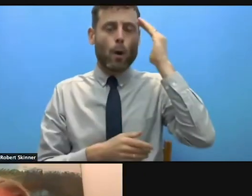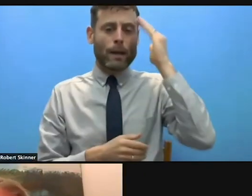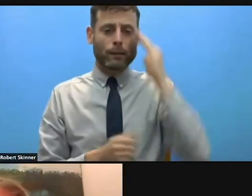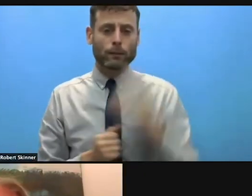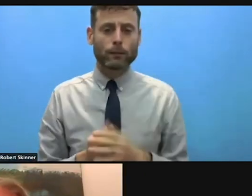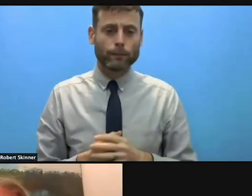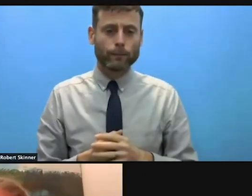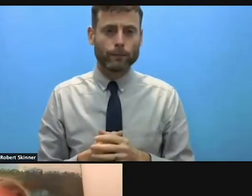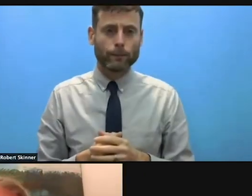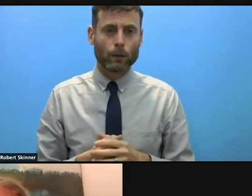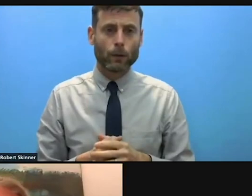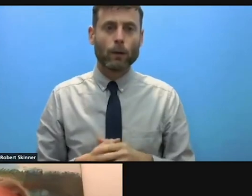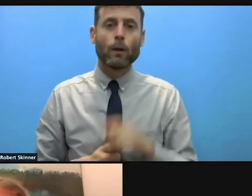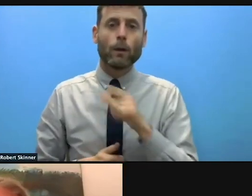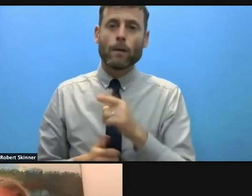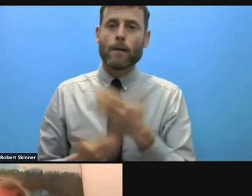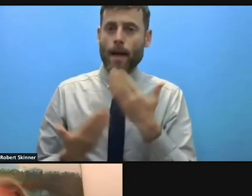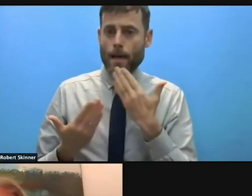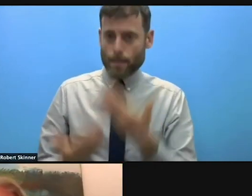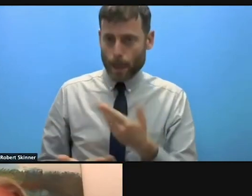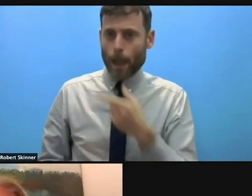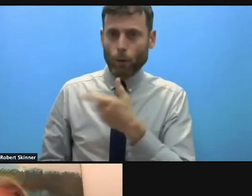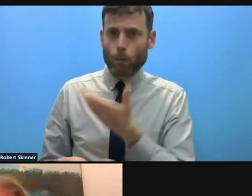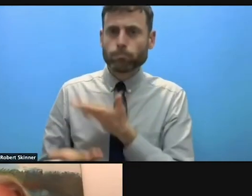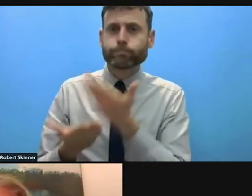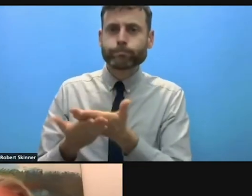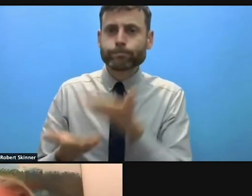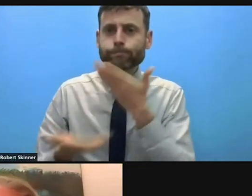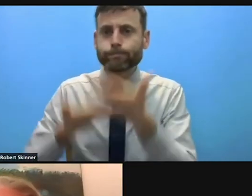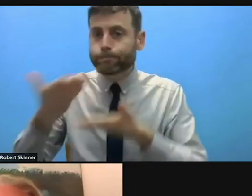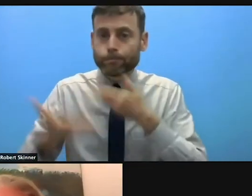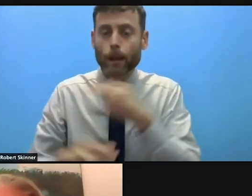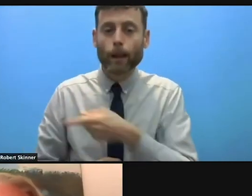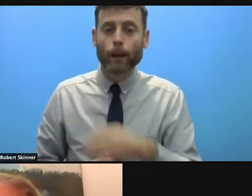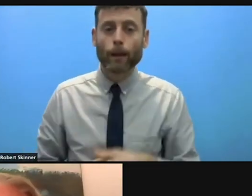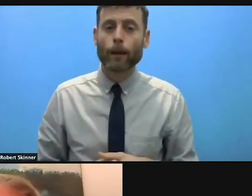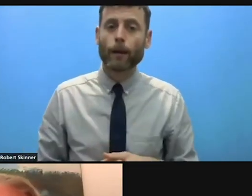that's great. To pick up on something Anna said and go to Sally Mansfield who is